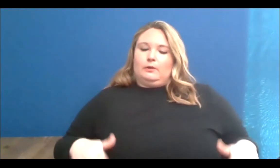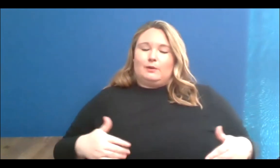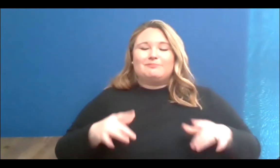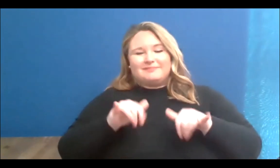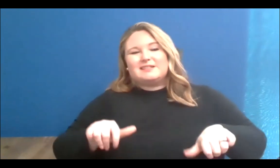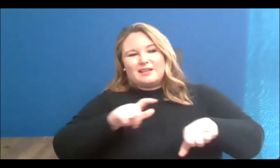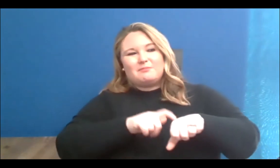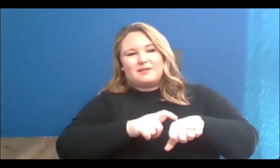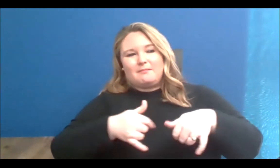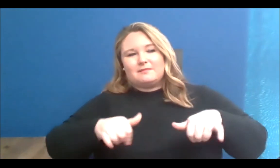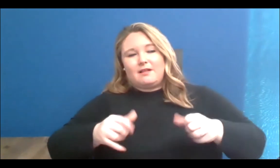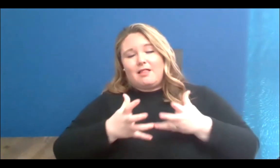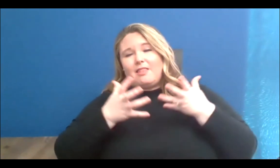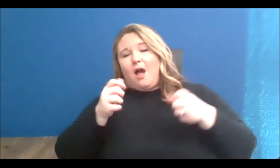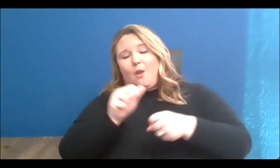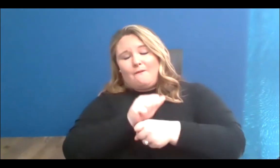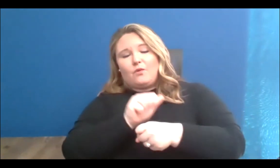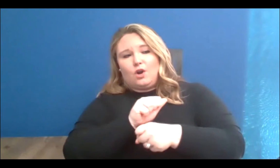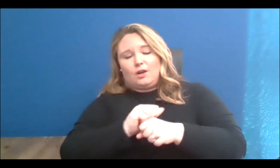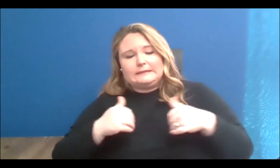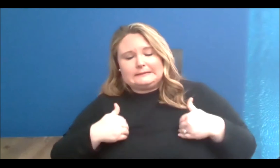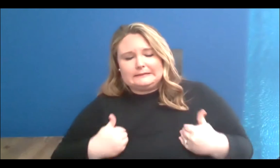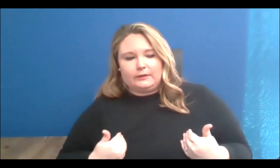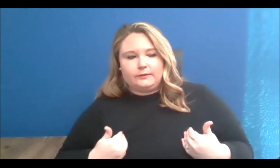And I believe that it is extremely important and only relevant